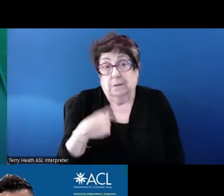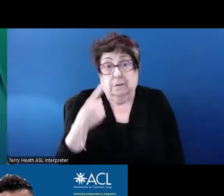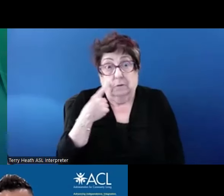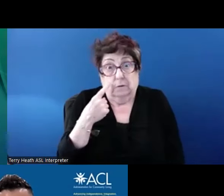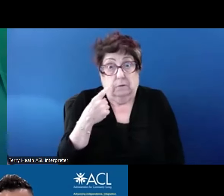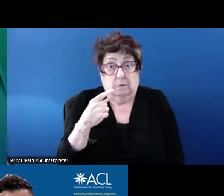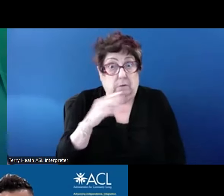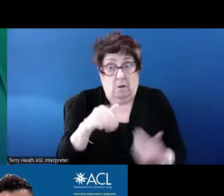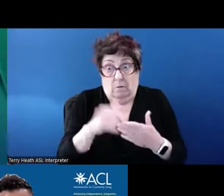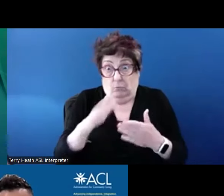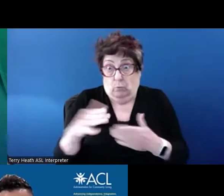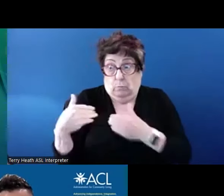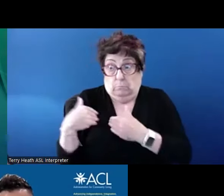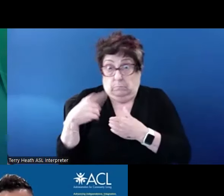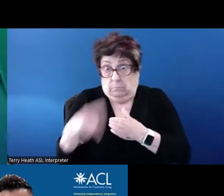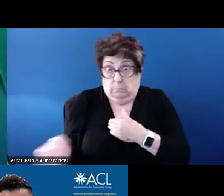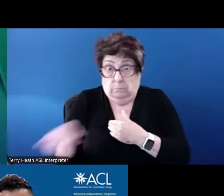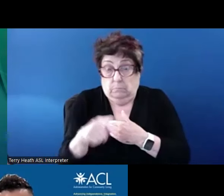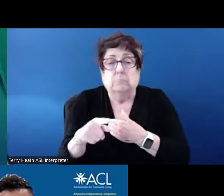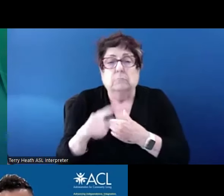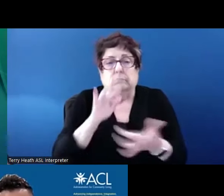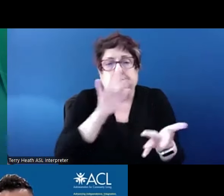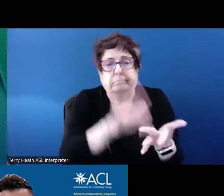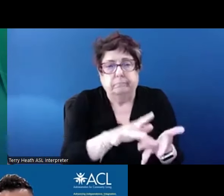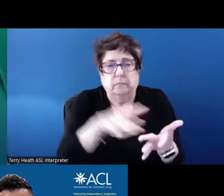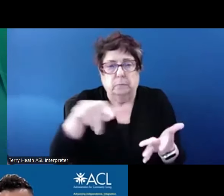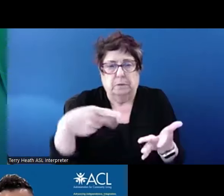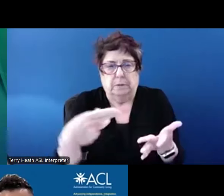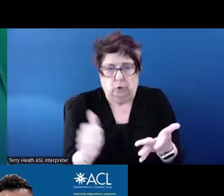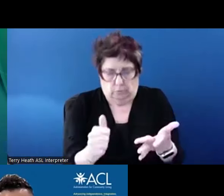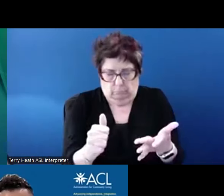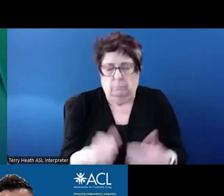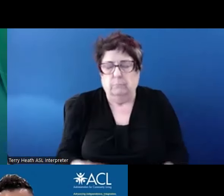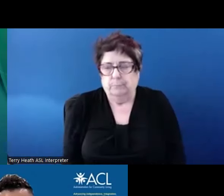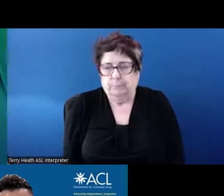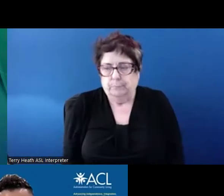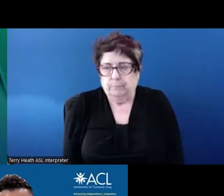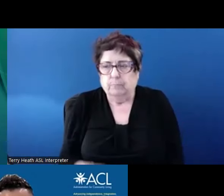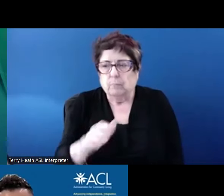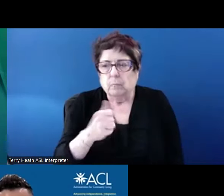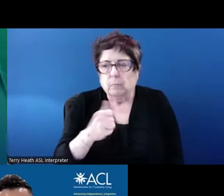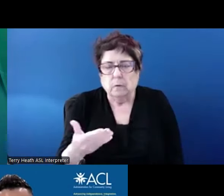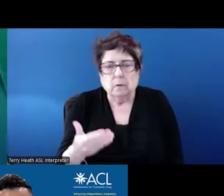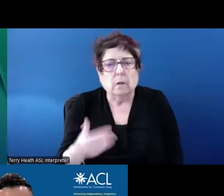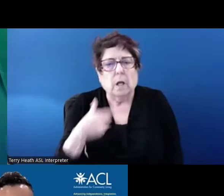to reach out to your PHAs. The other thing I will offer is that HUD regional and field offices would